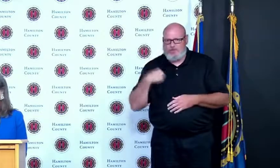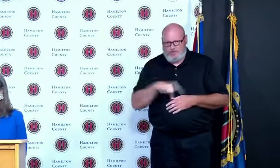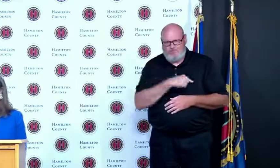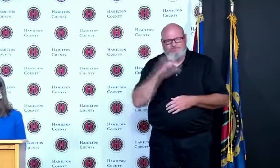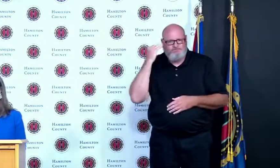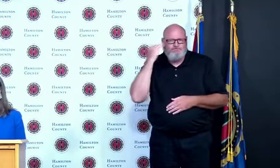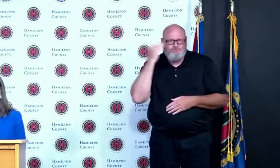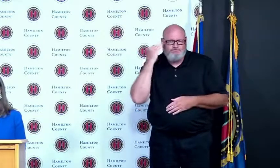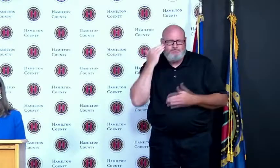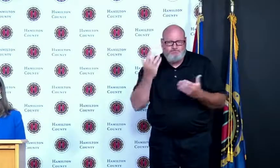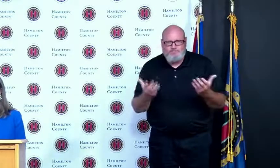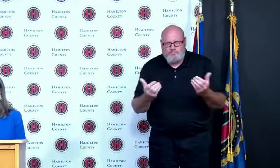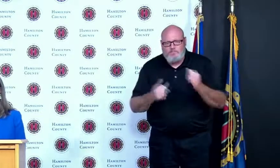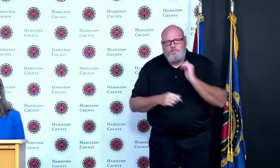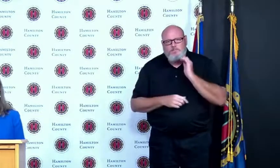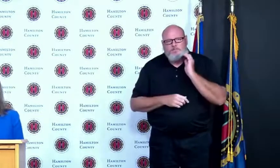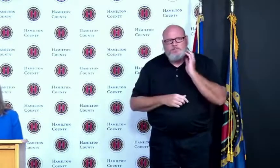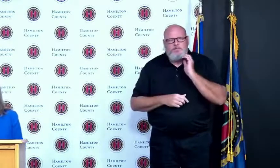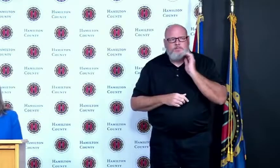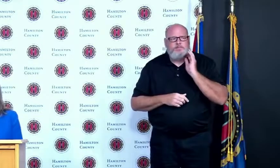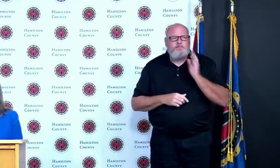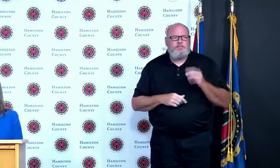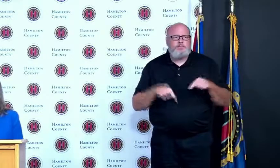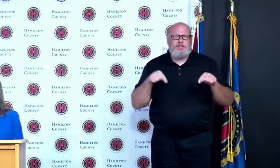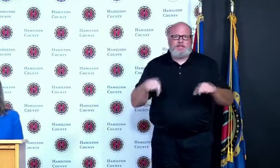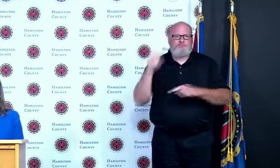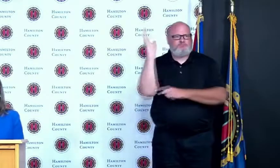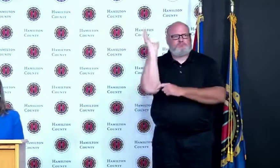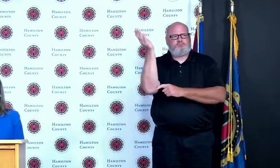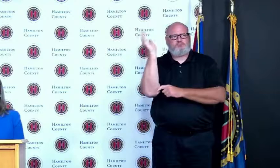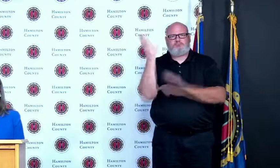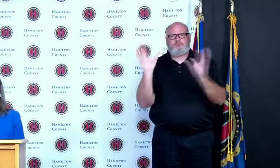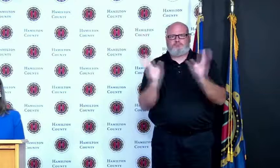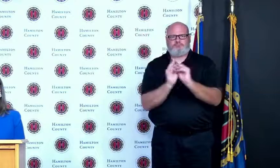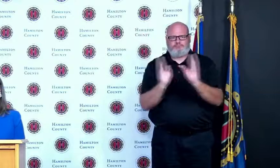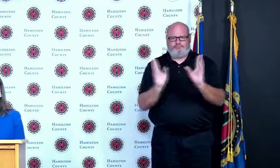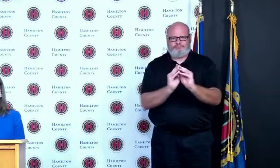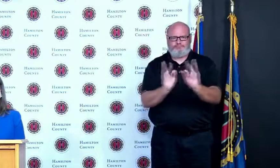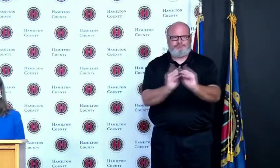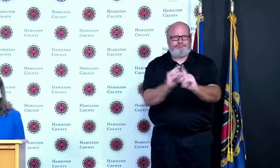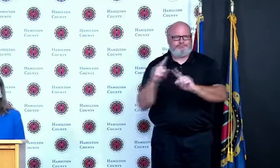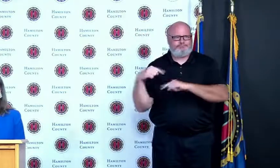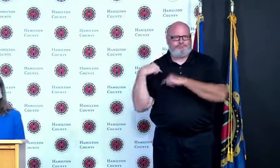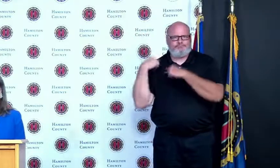the loop also thanks to all the media partners for pushing out this information we couldn't